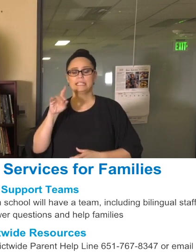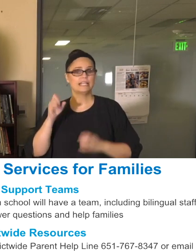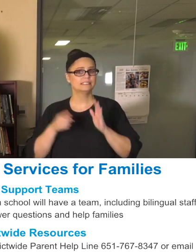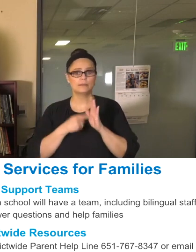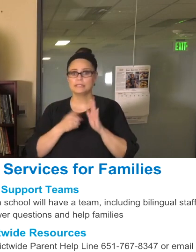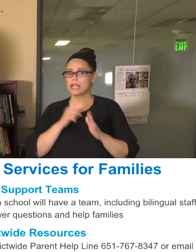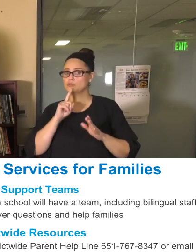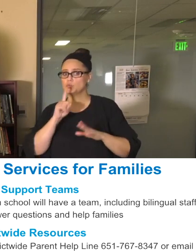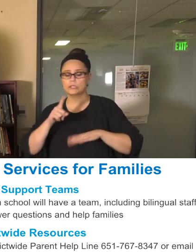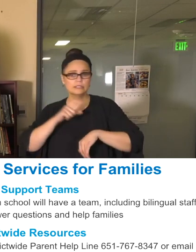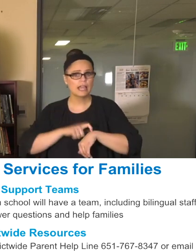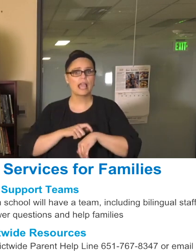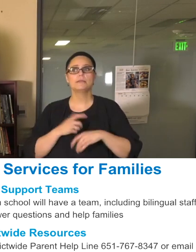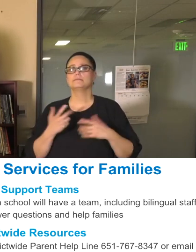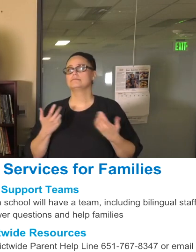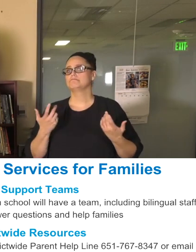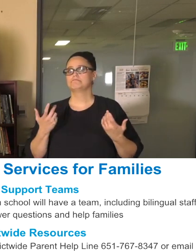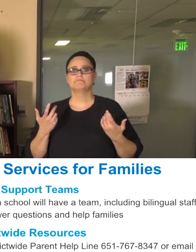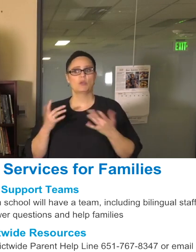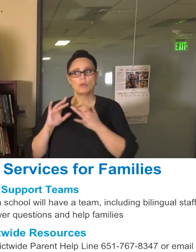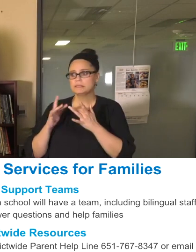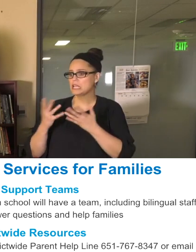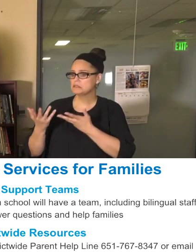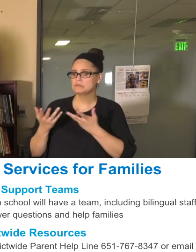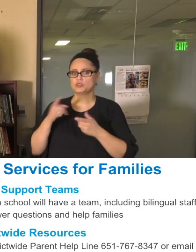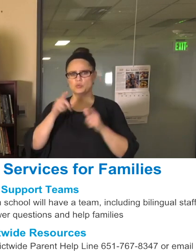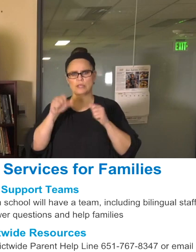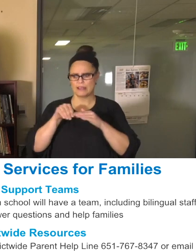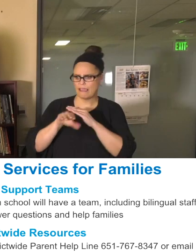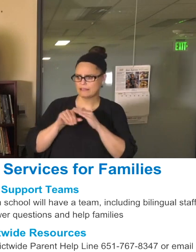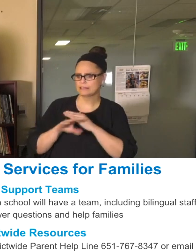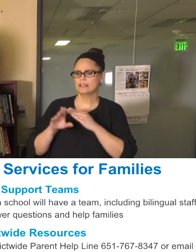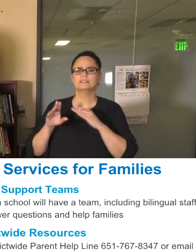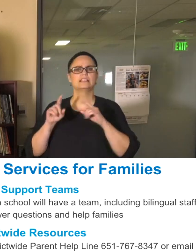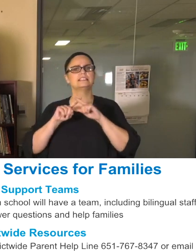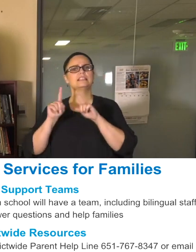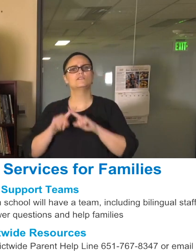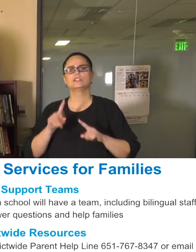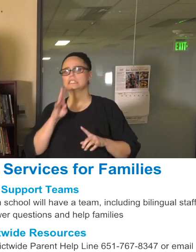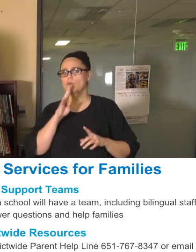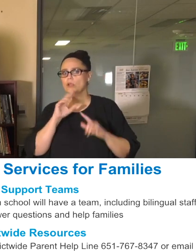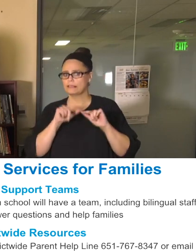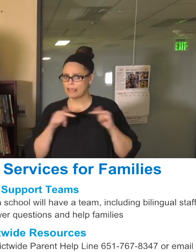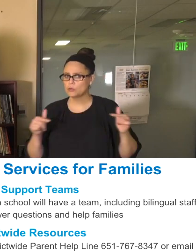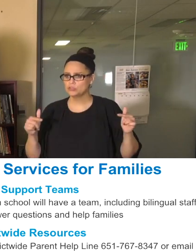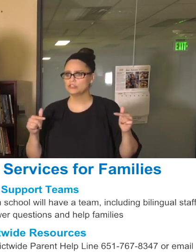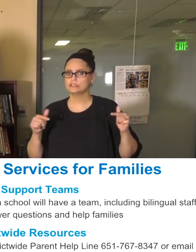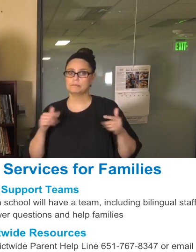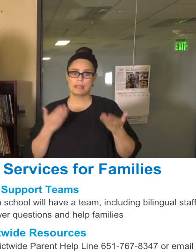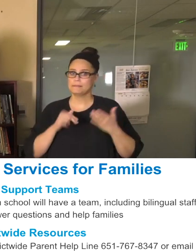and also be able to access them in many of our spoken language, not all of them, but many of our spoken languages.